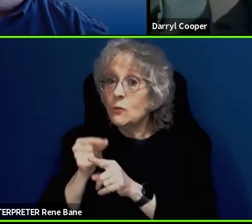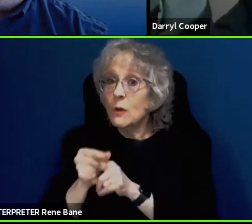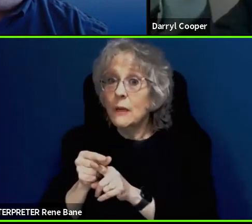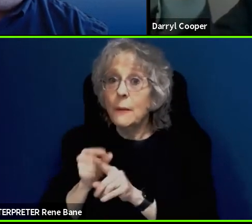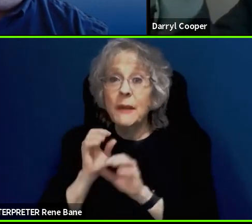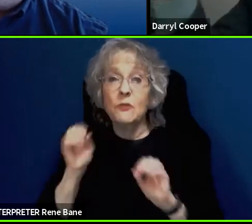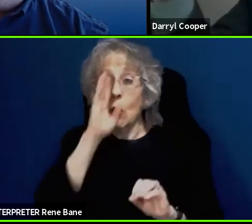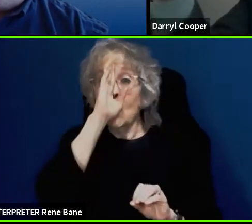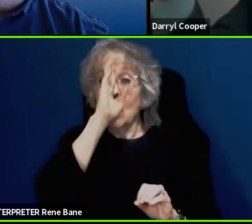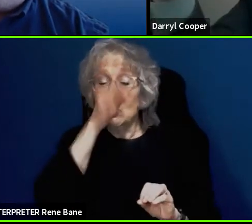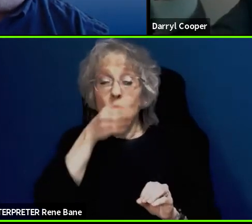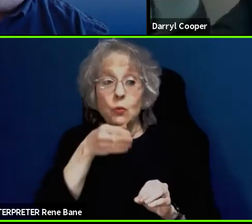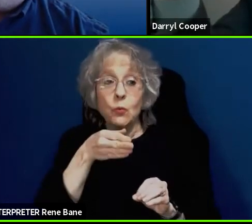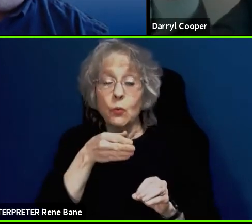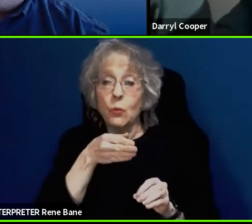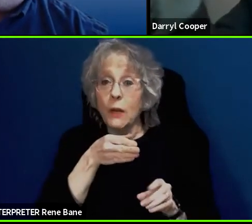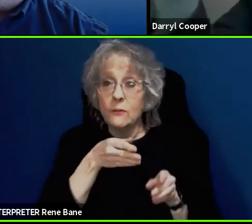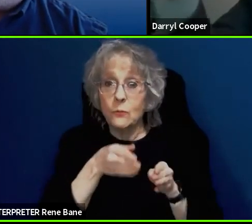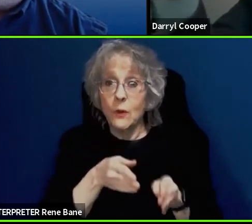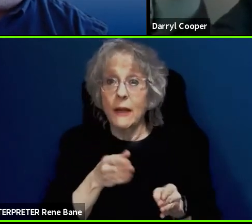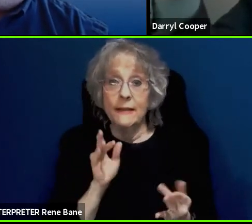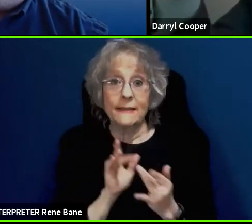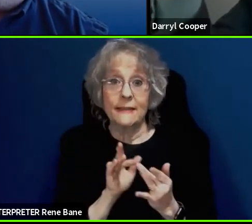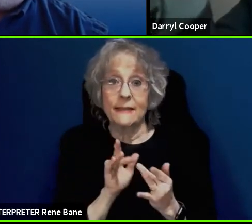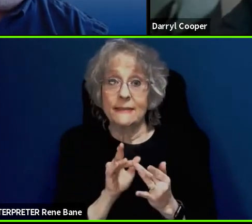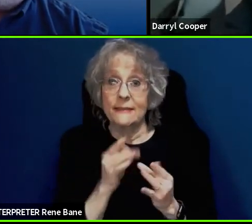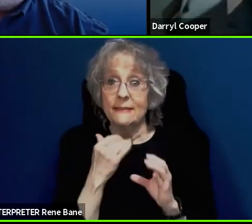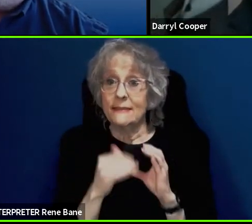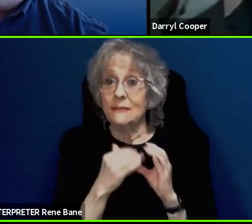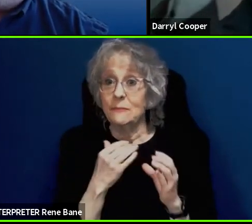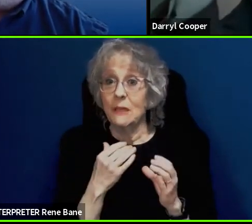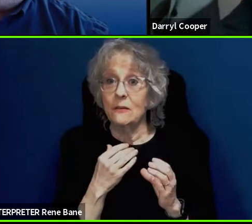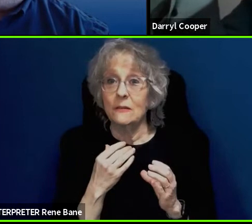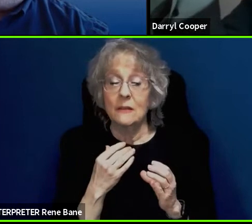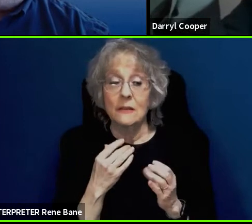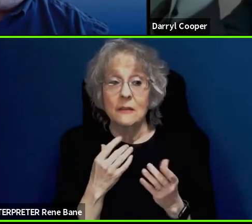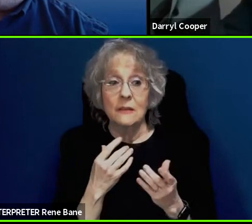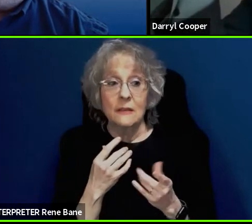get in touch with the e-mail company to get his password and it seemed to us at the time,